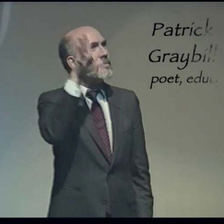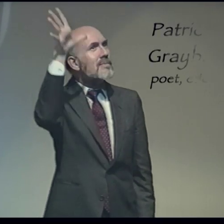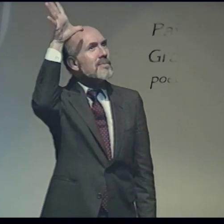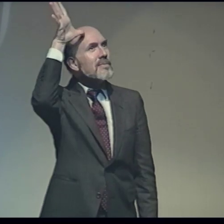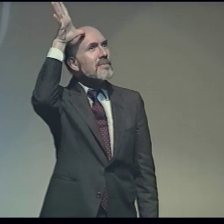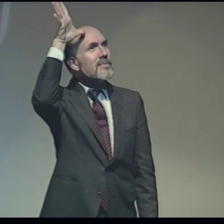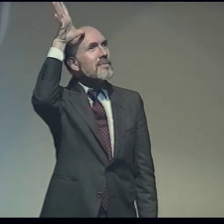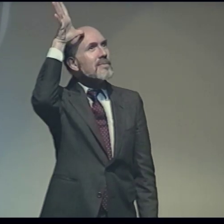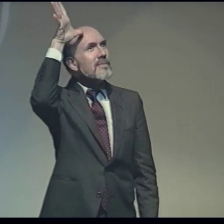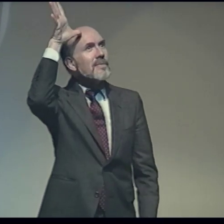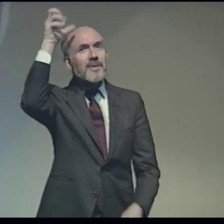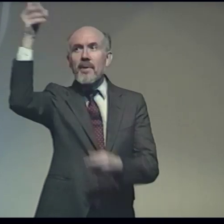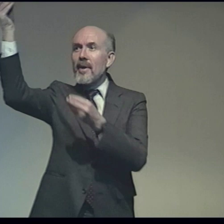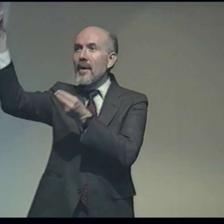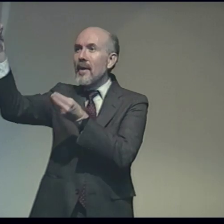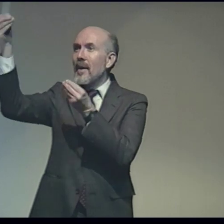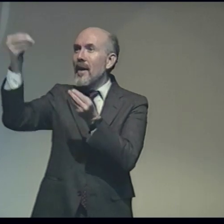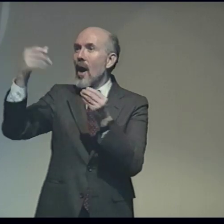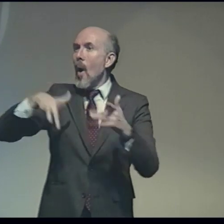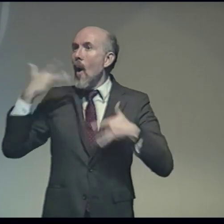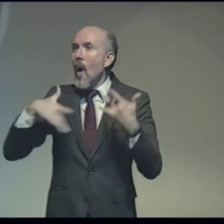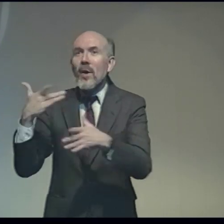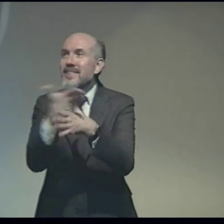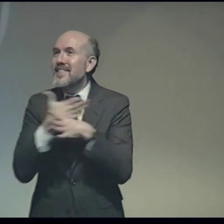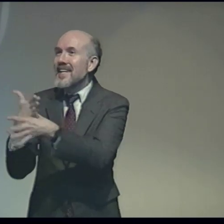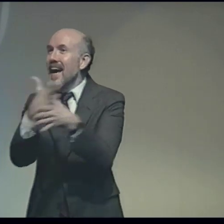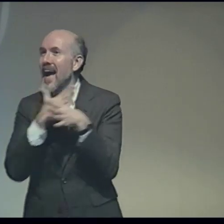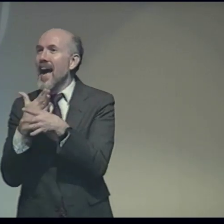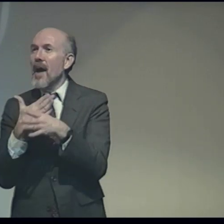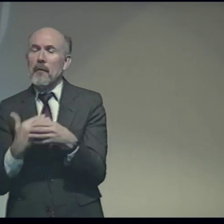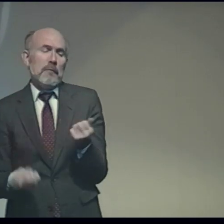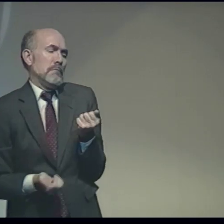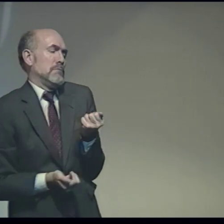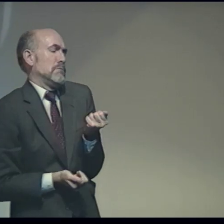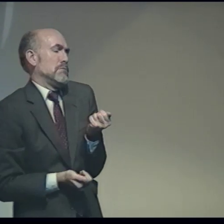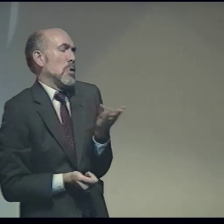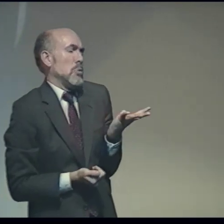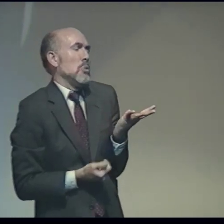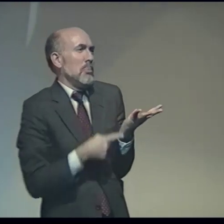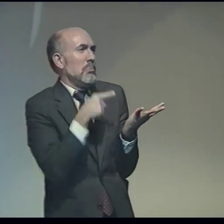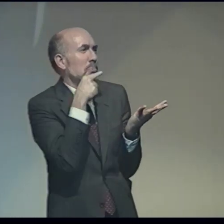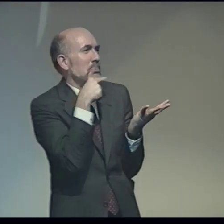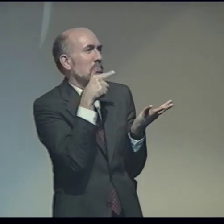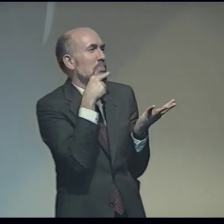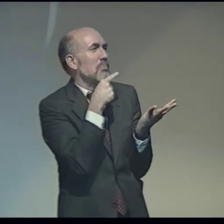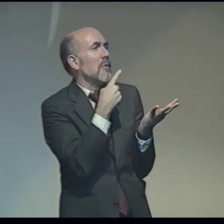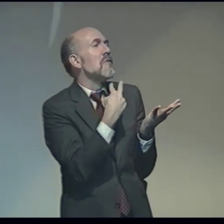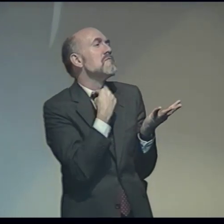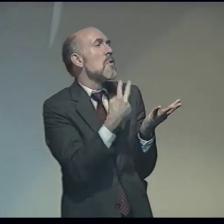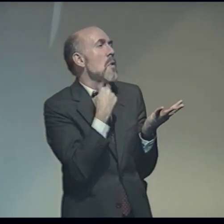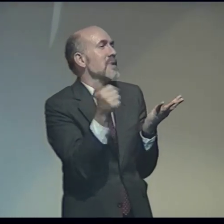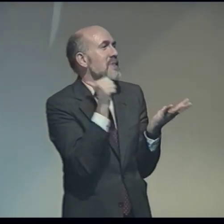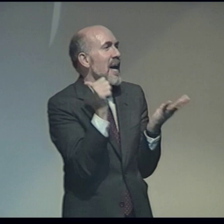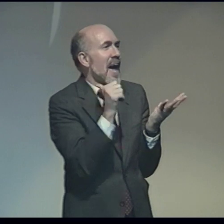...and most of them had deaf parents. And they passed down a strong cultural lineage that they were coming from.